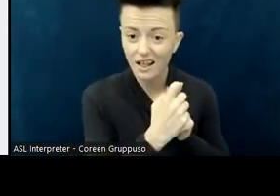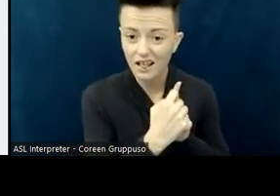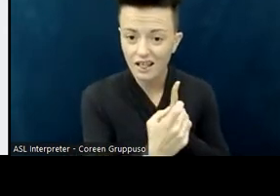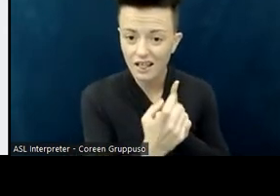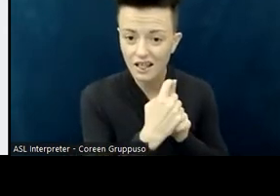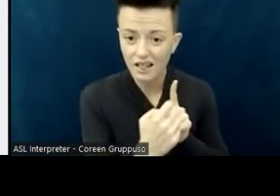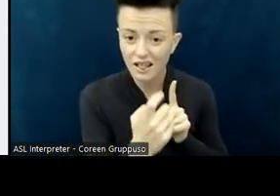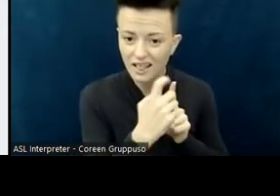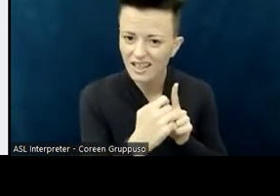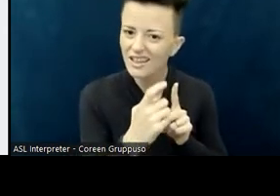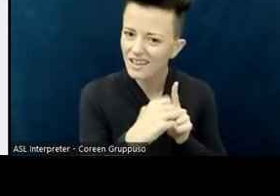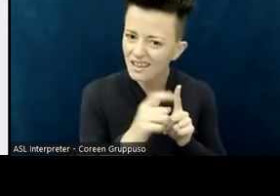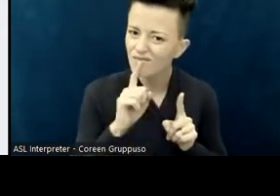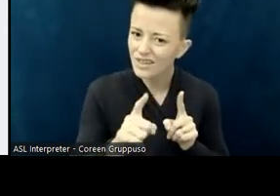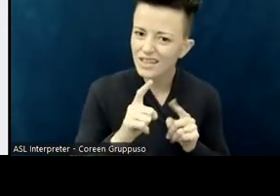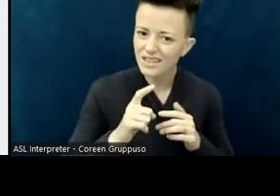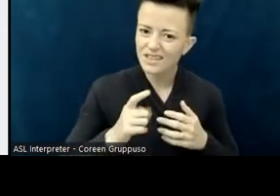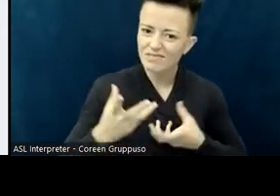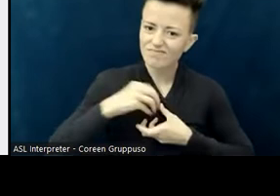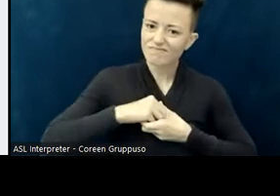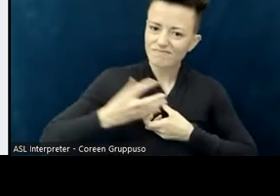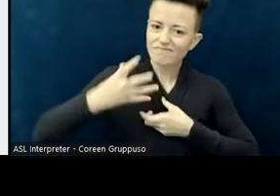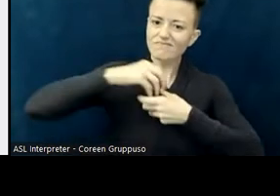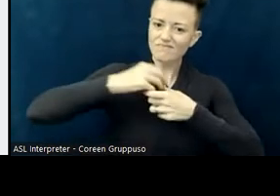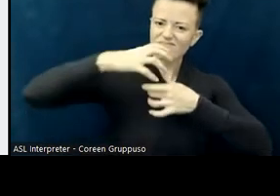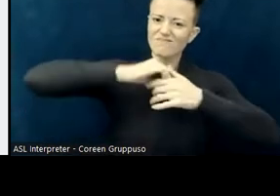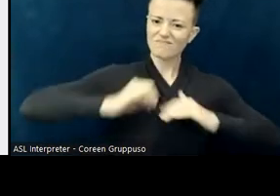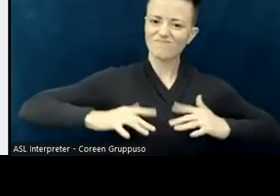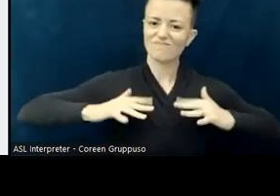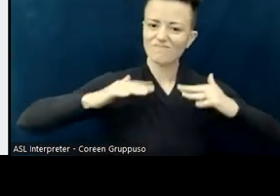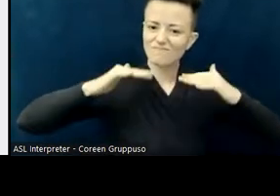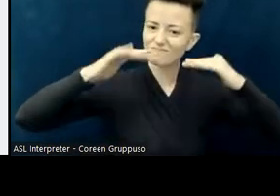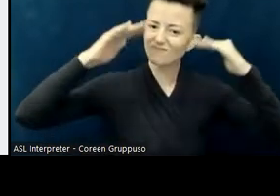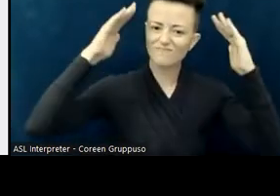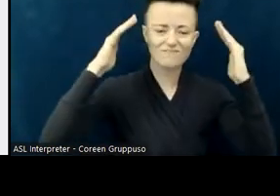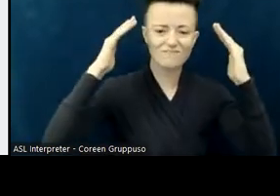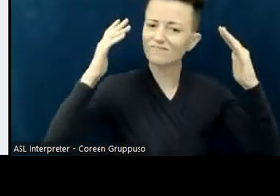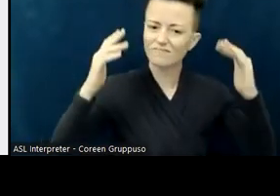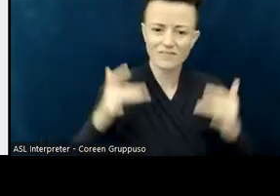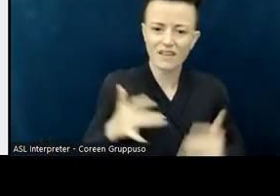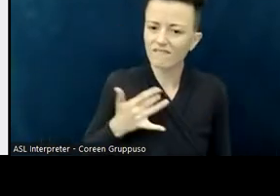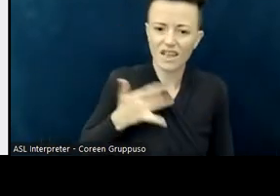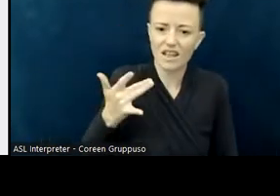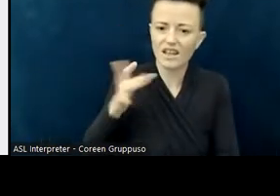There is a traumatic, cumulative effect of statements like that that cause you to feel it's not all right for you to be in this space,